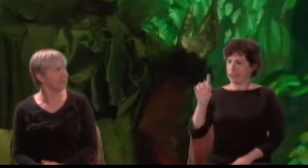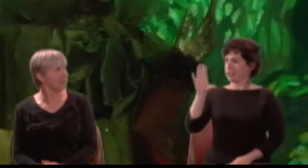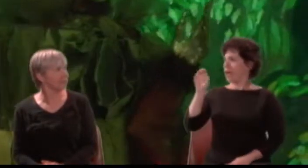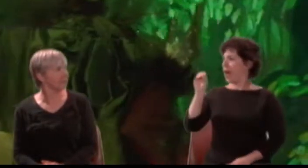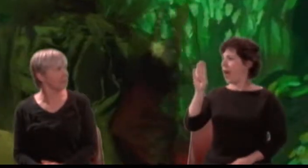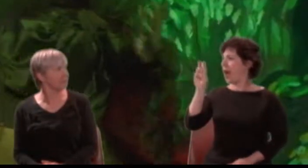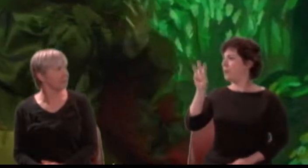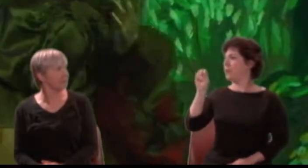Cobweb: Ready.